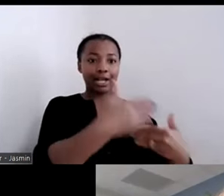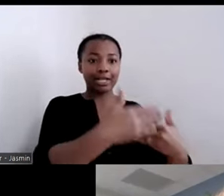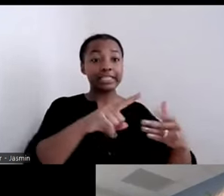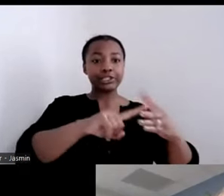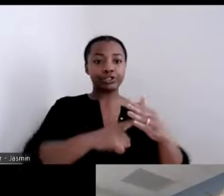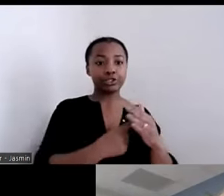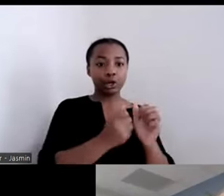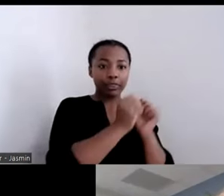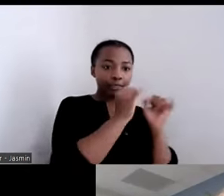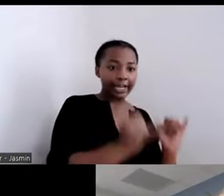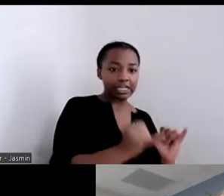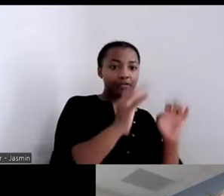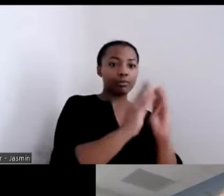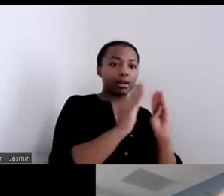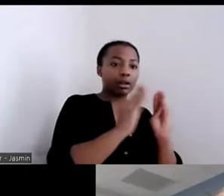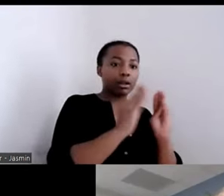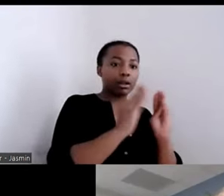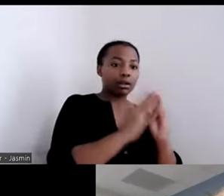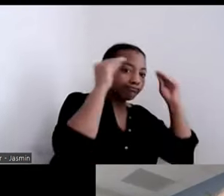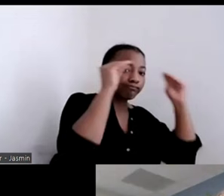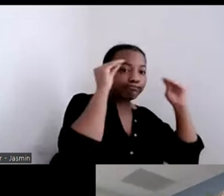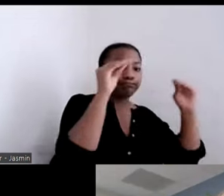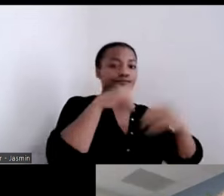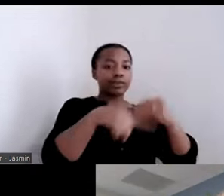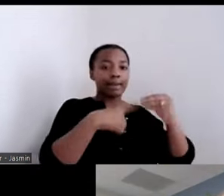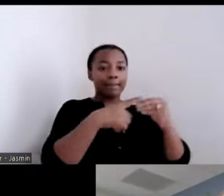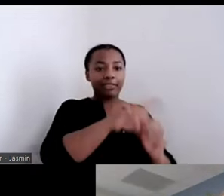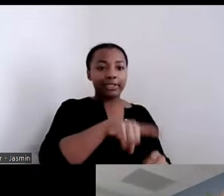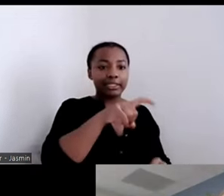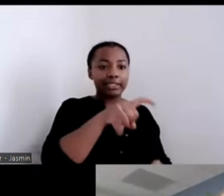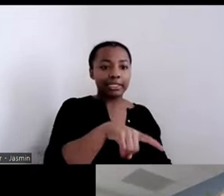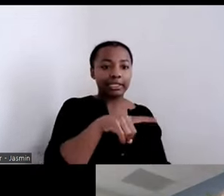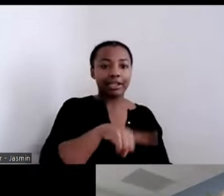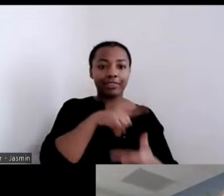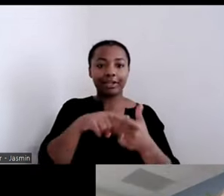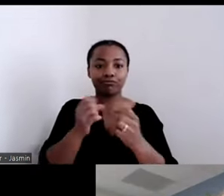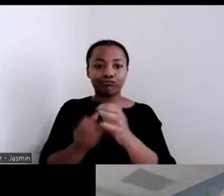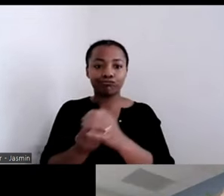advocate and educate about the need. So I appreciate you doing that and